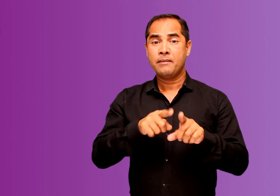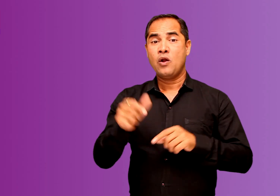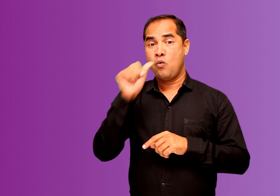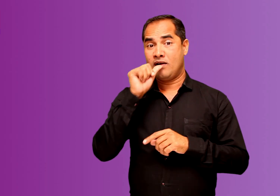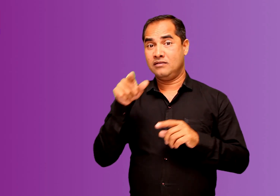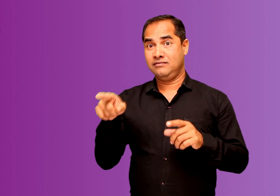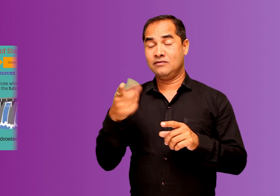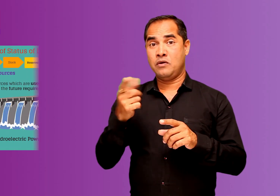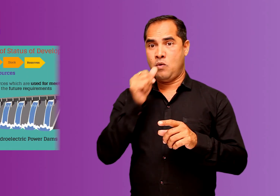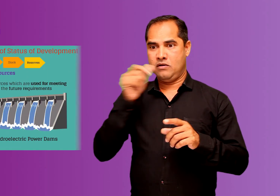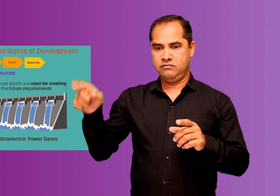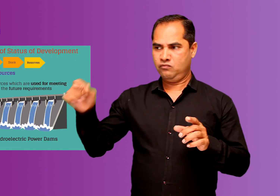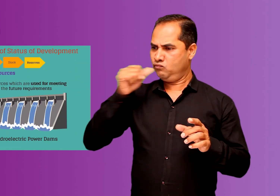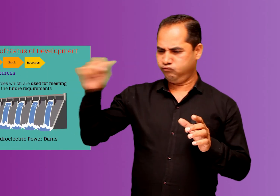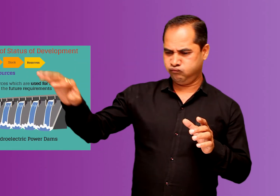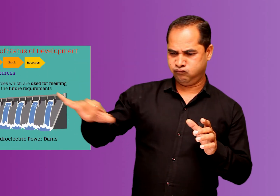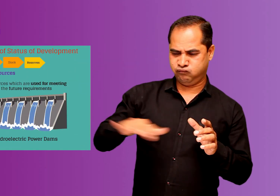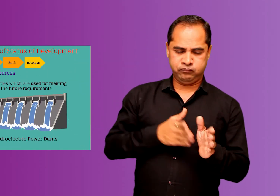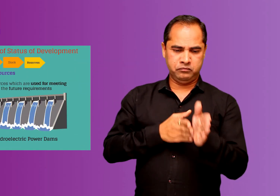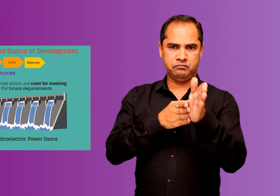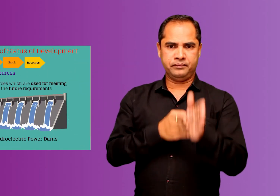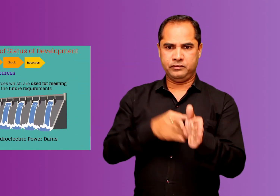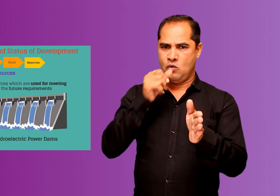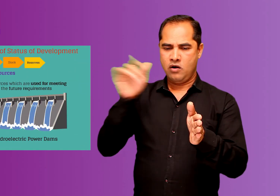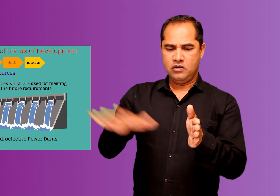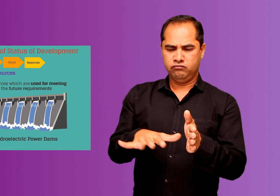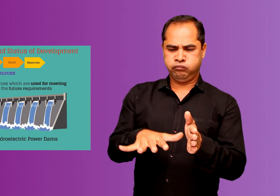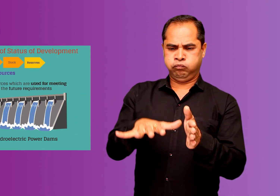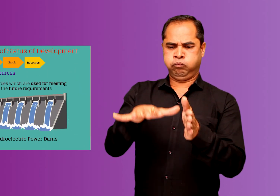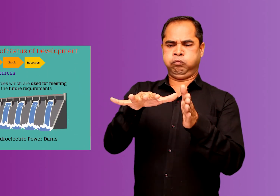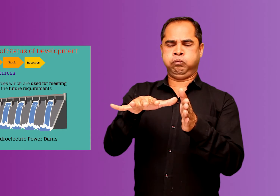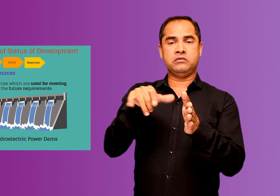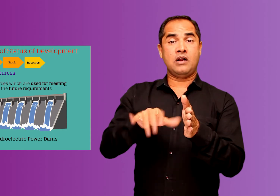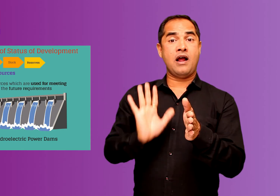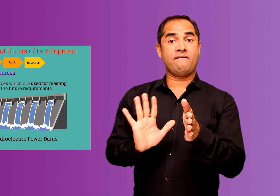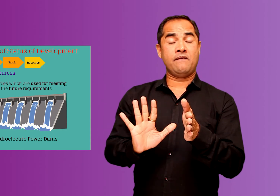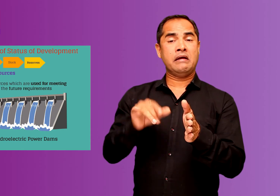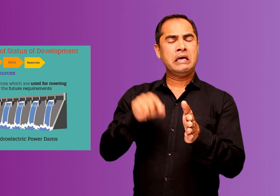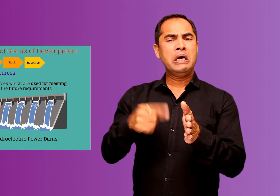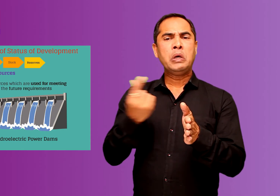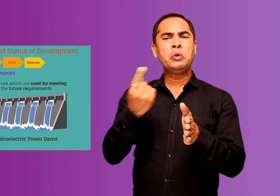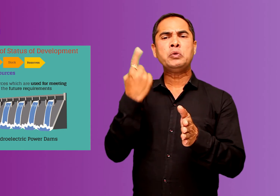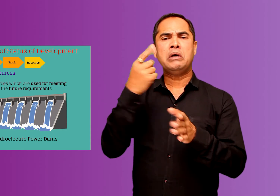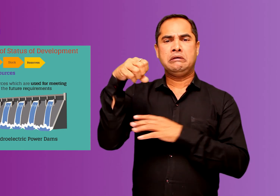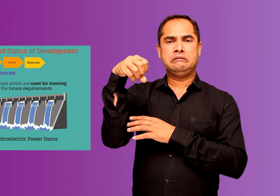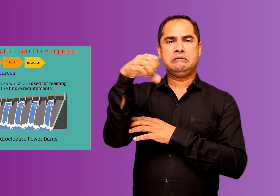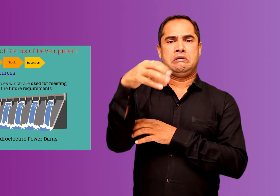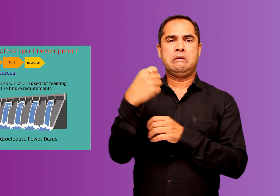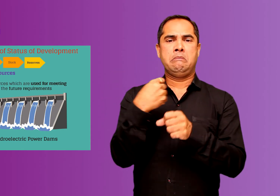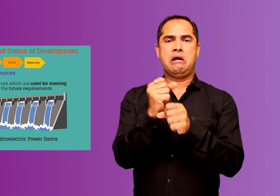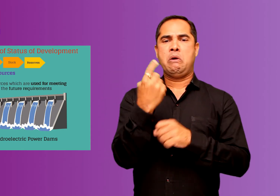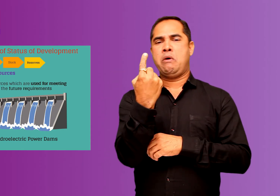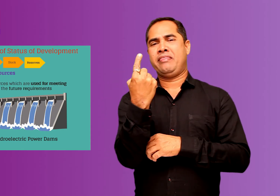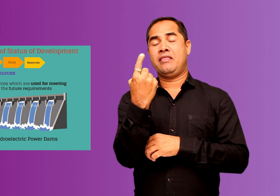reserves for an example the water in dams the stored water in dams has been